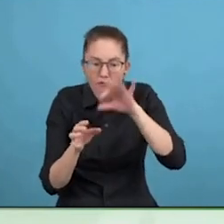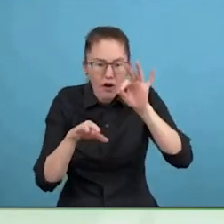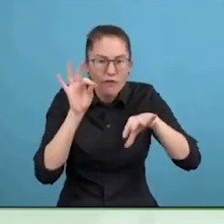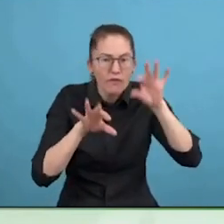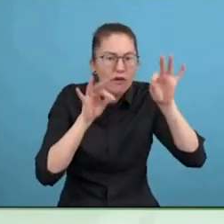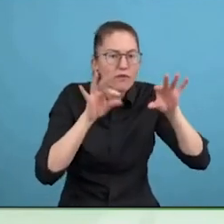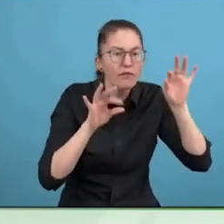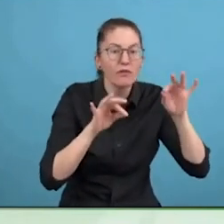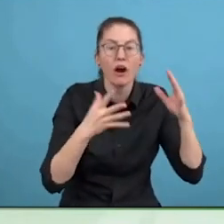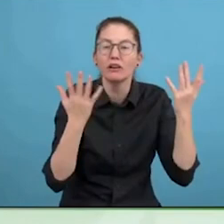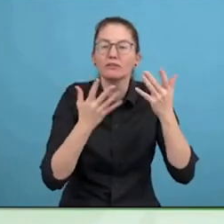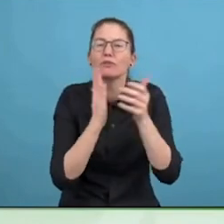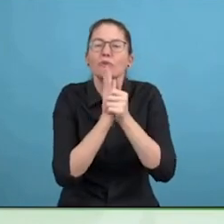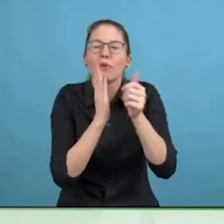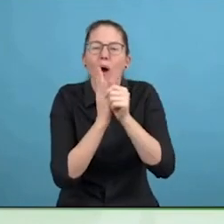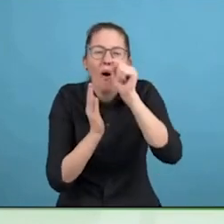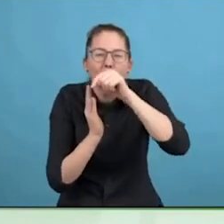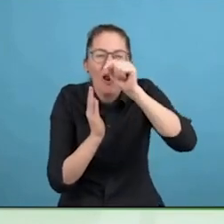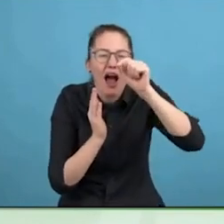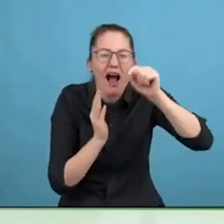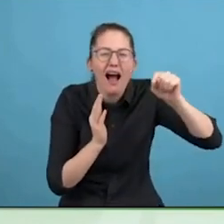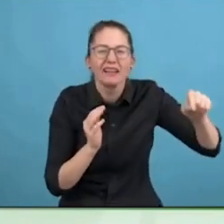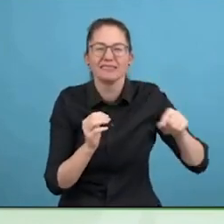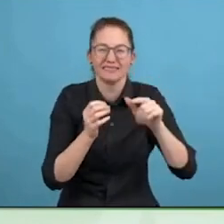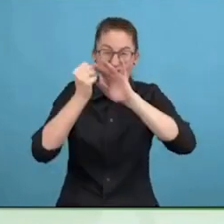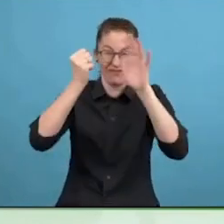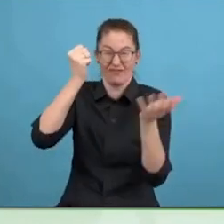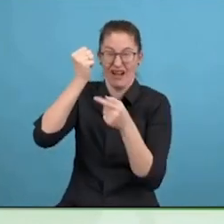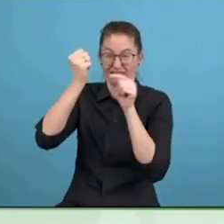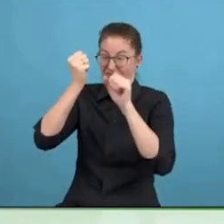humankind, great way of starting any story I think.